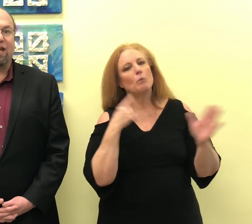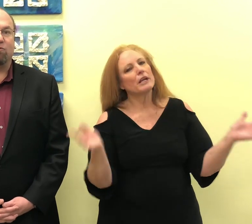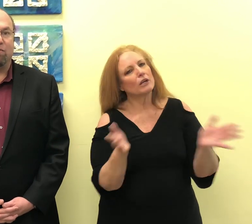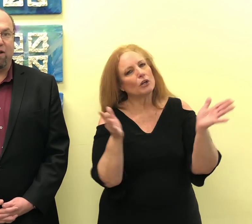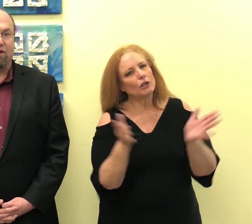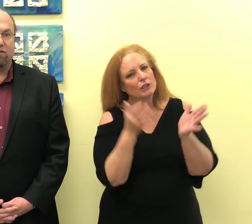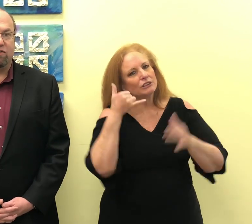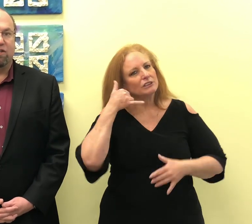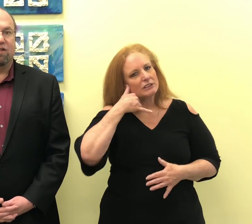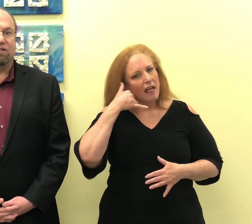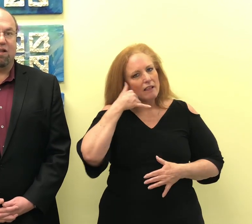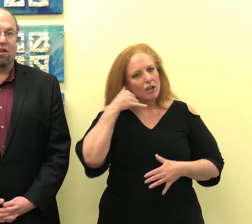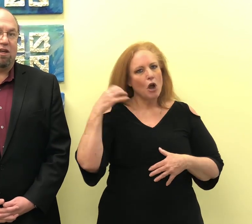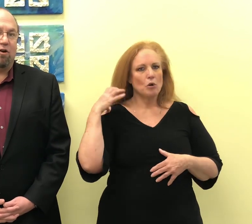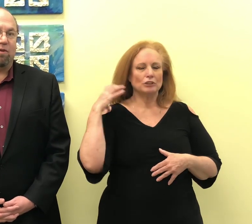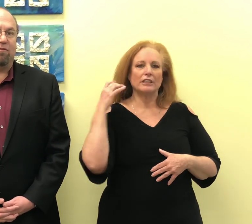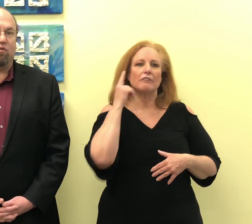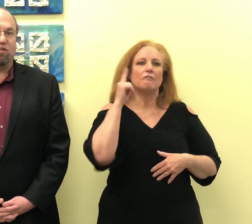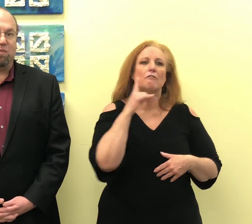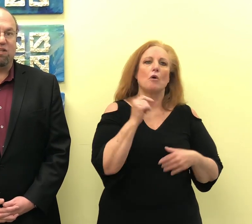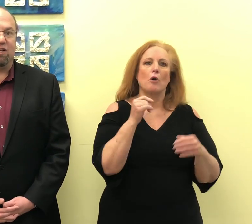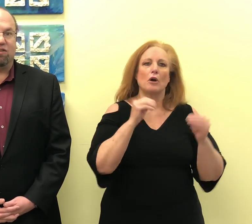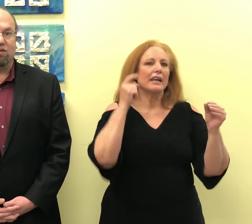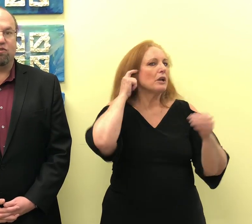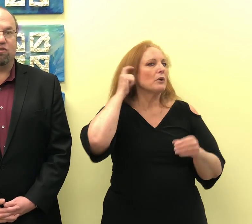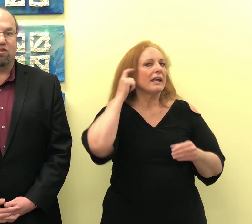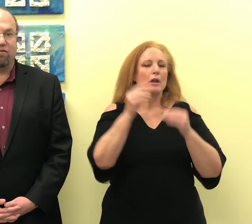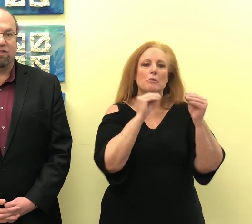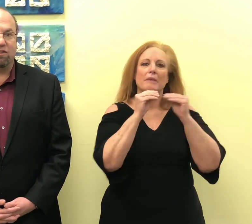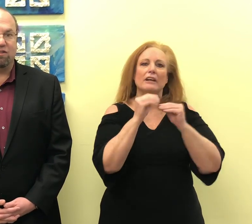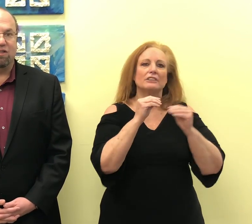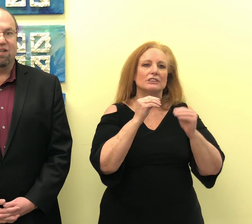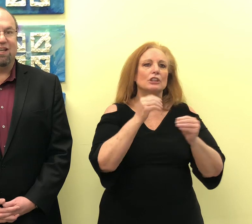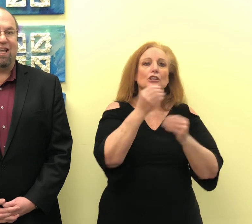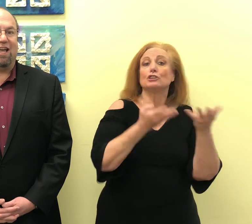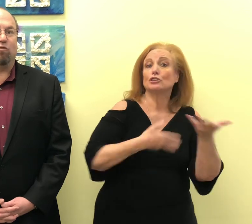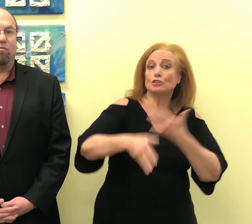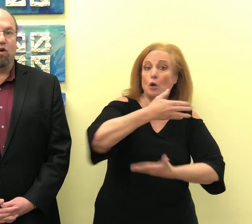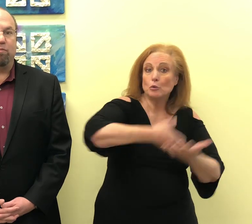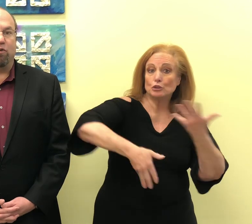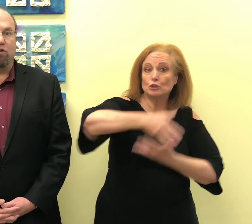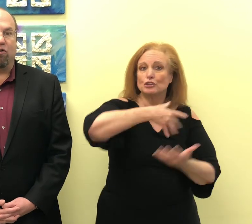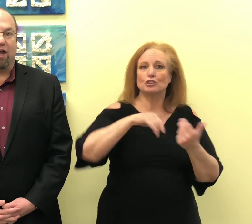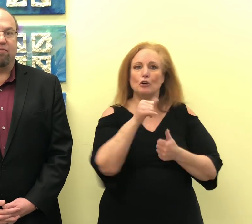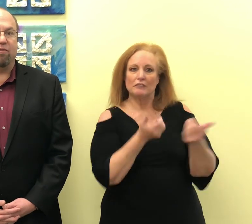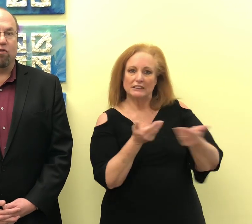aid repairs, tele-therapy for speech and social services, and remote programming for